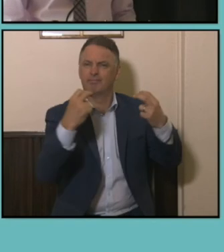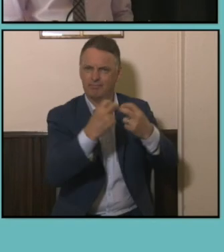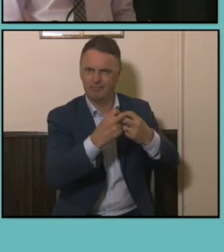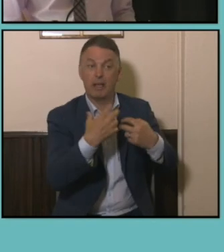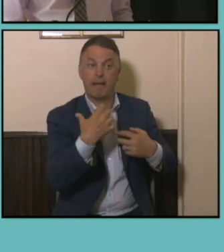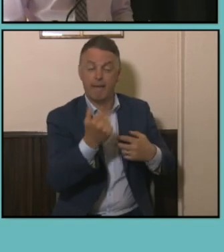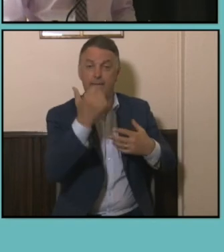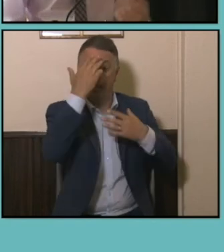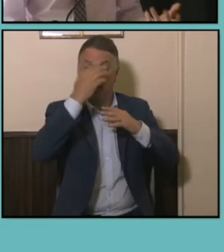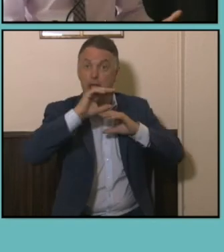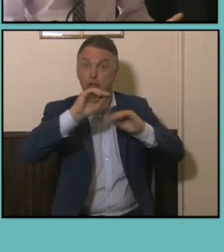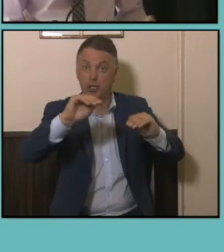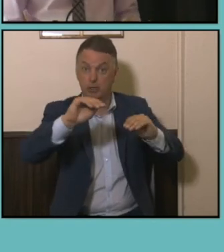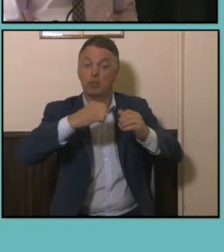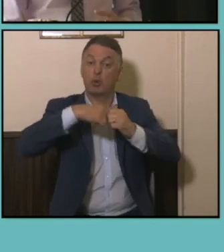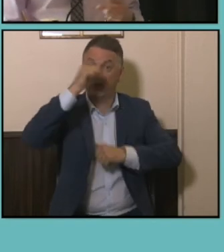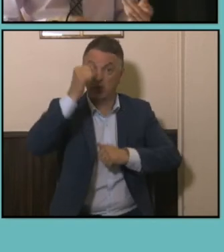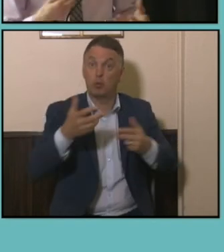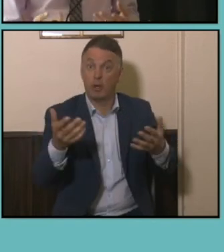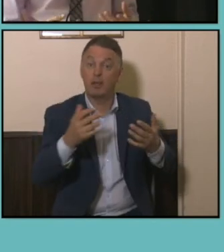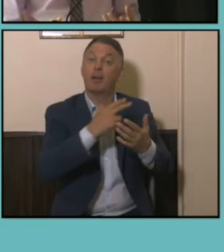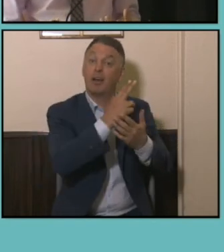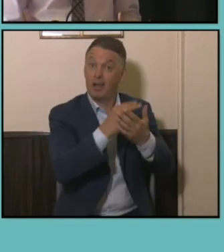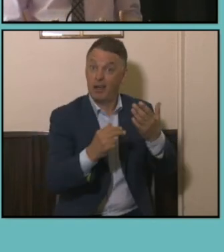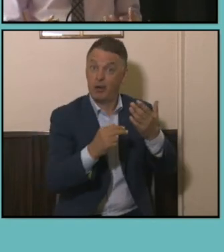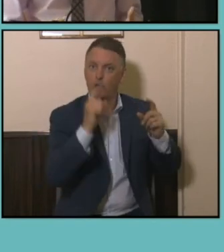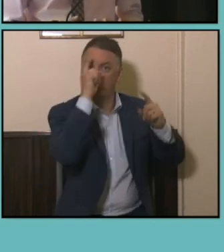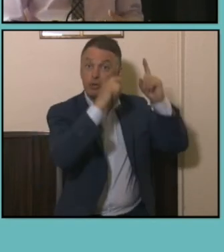qualifications in arts or creative fields and that they're some of the most